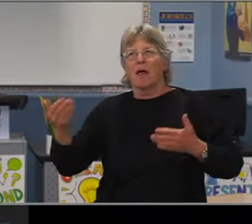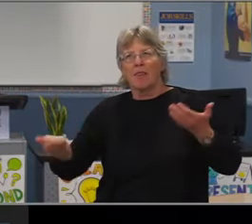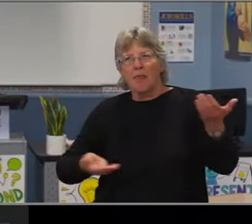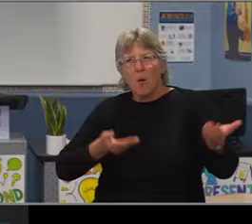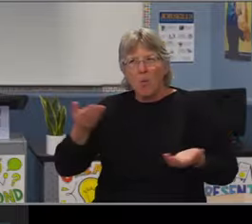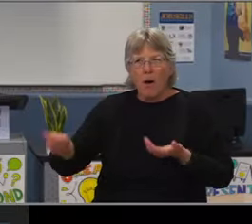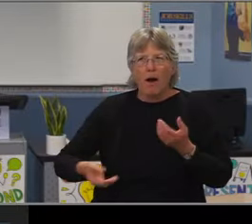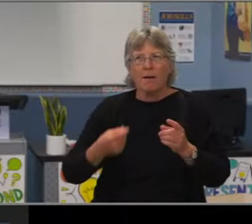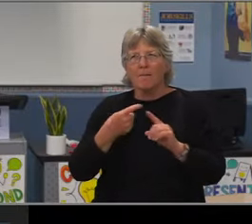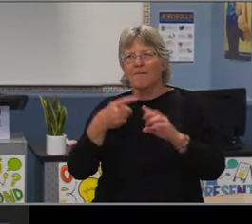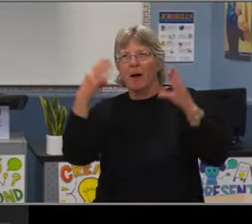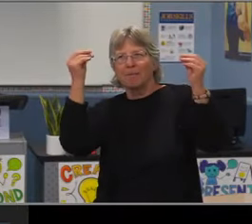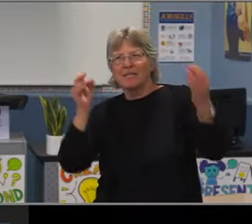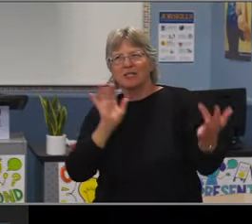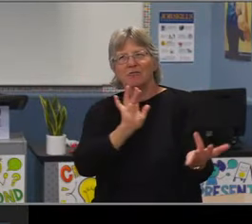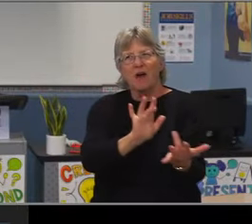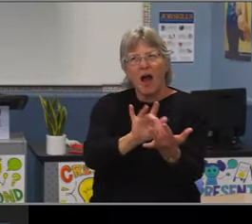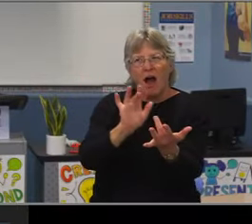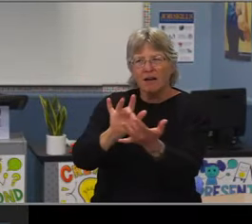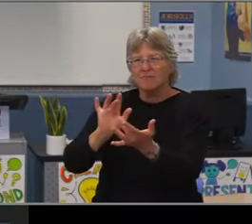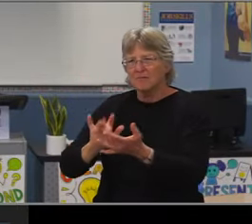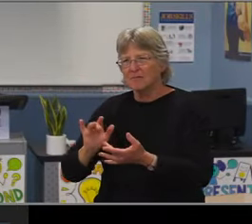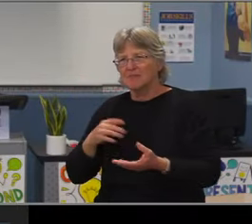And hopefully that's showing up on everyone's screen right now.